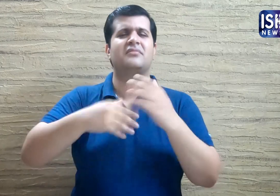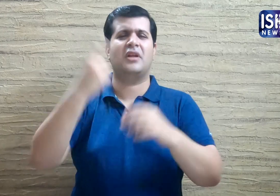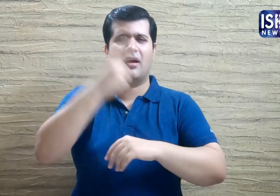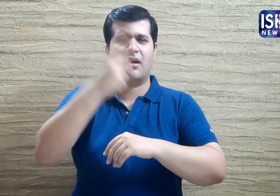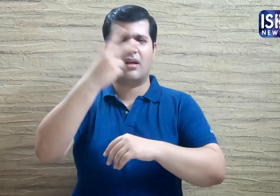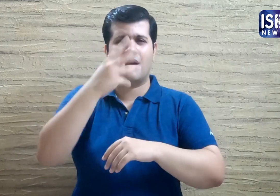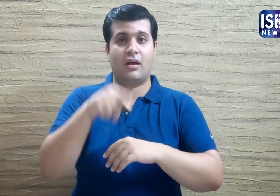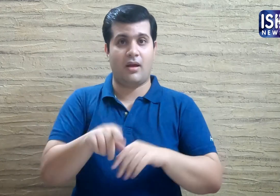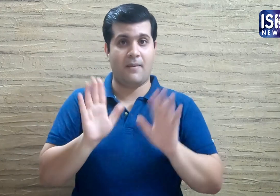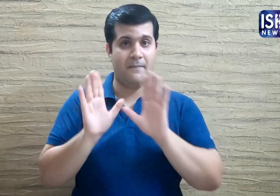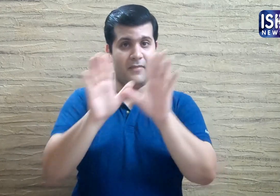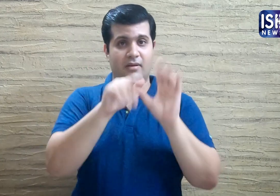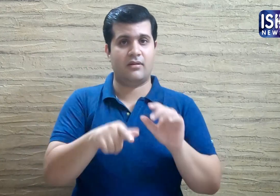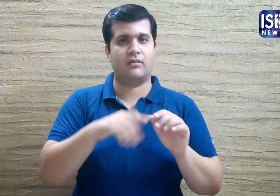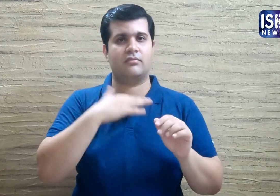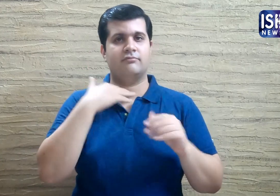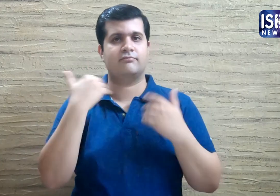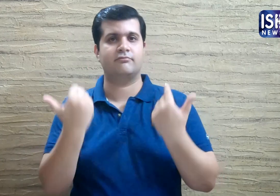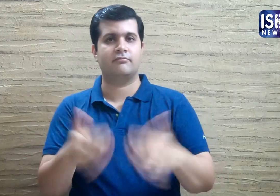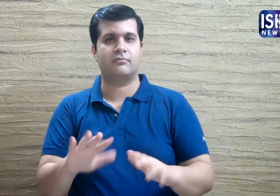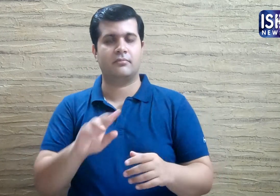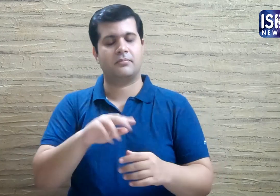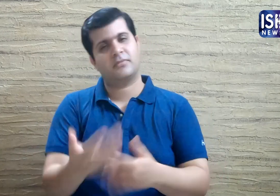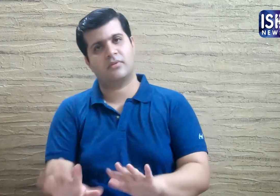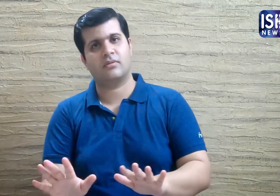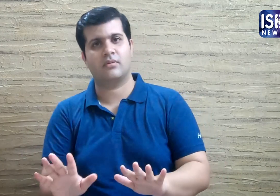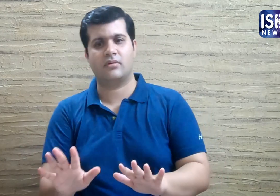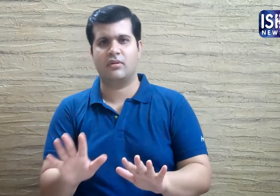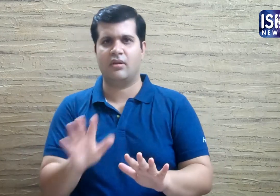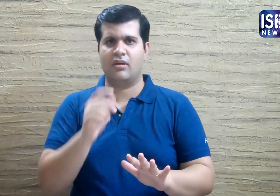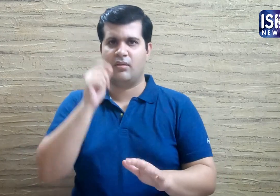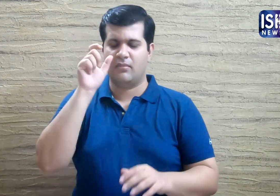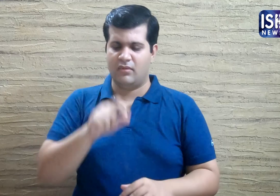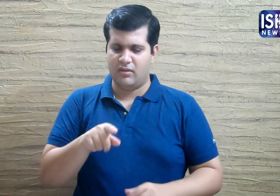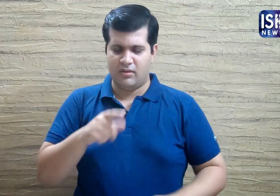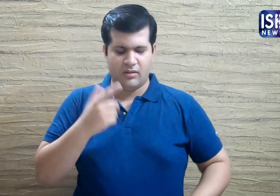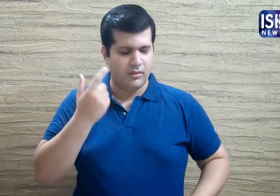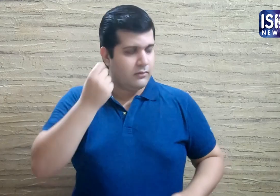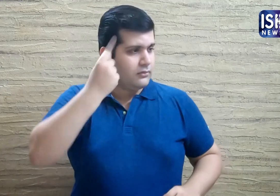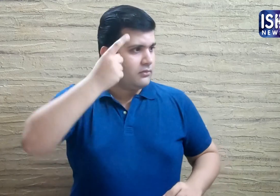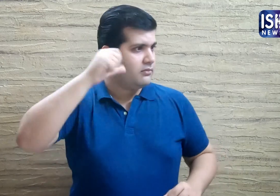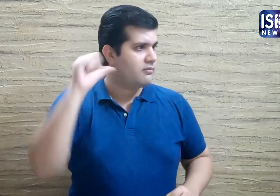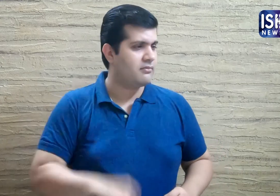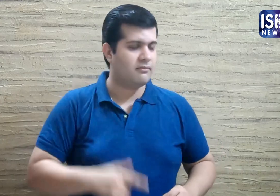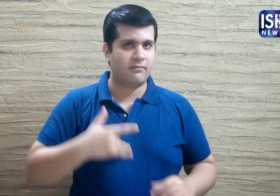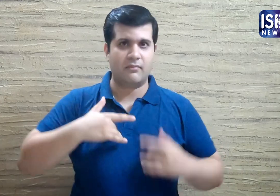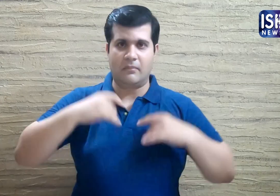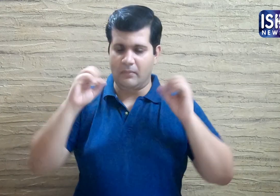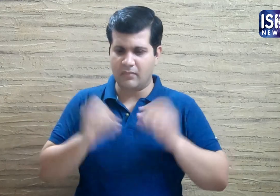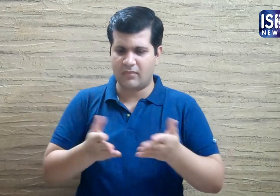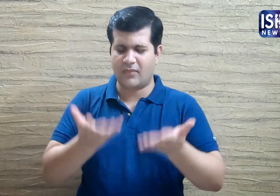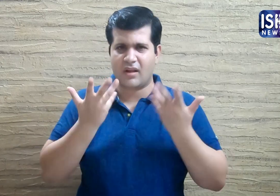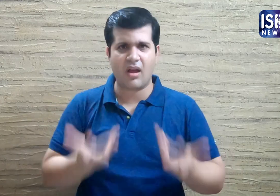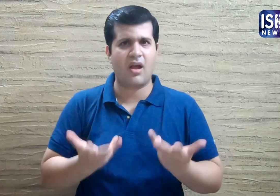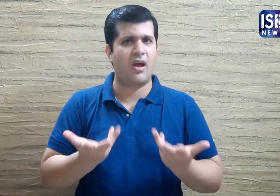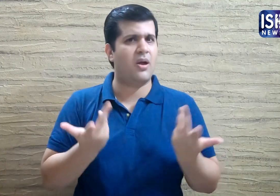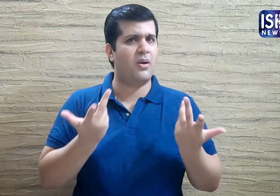Within a few days the butterfly died. The man felt miserbale and failed to understand what happened.